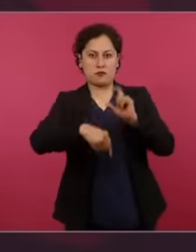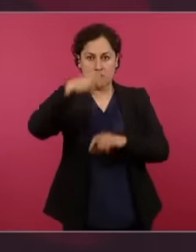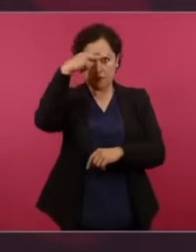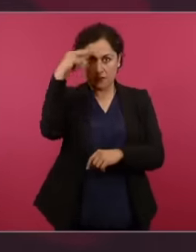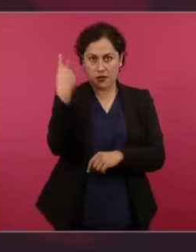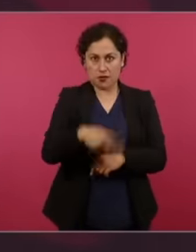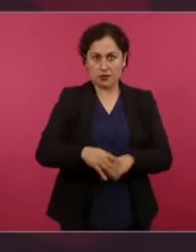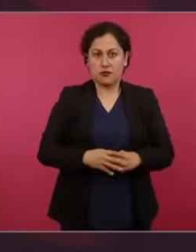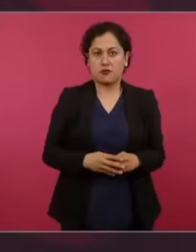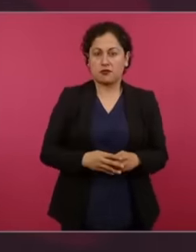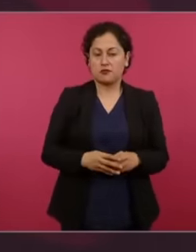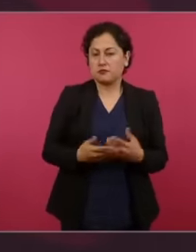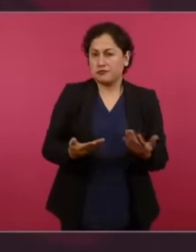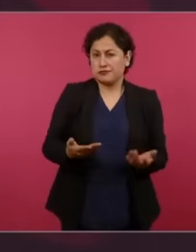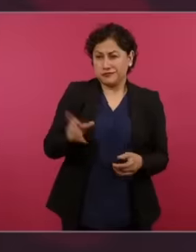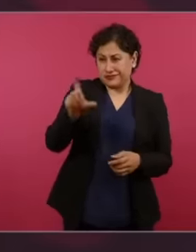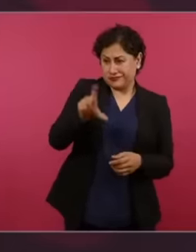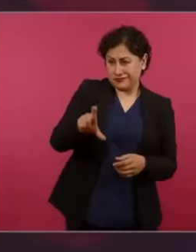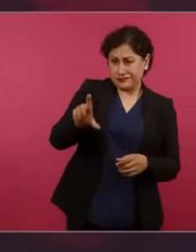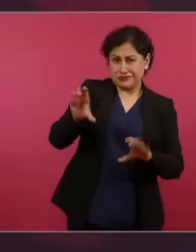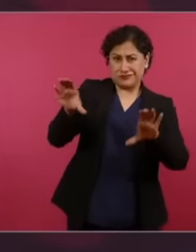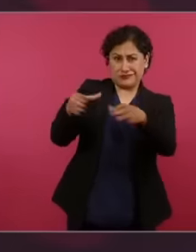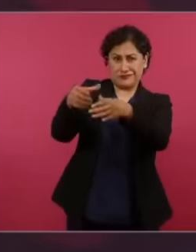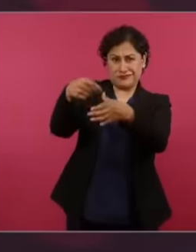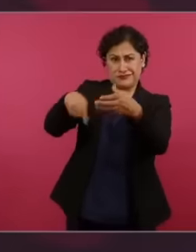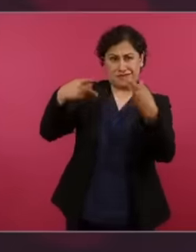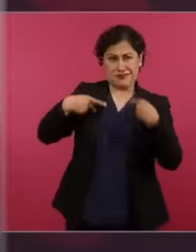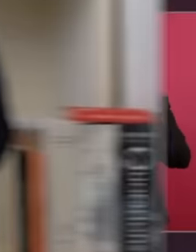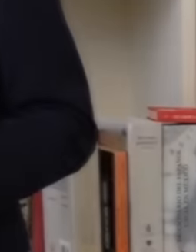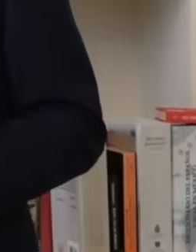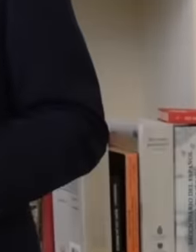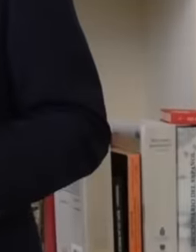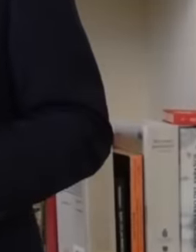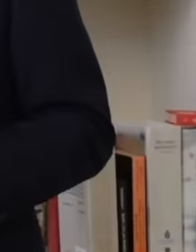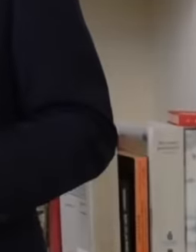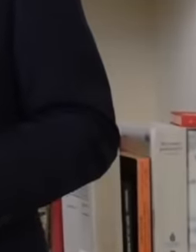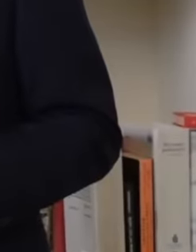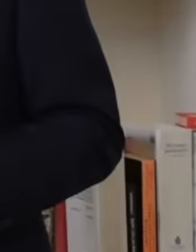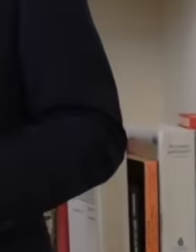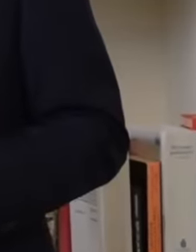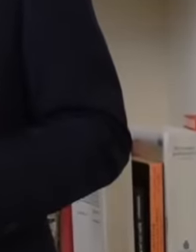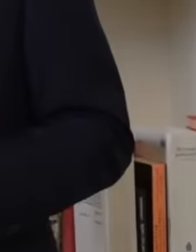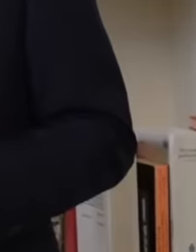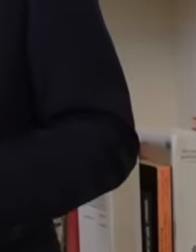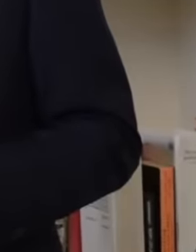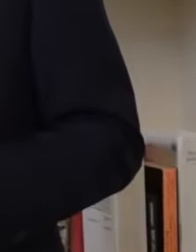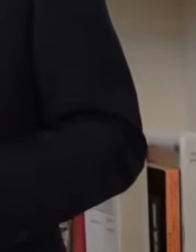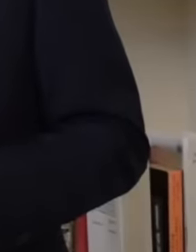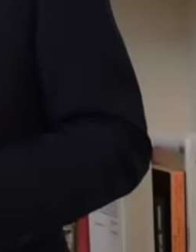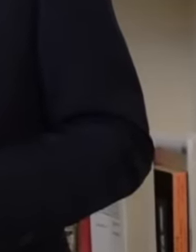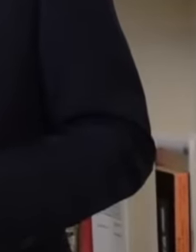this case known again since Mrs. Marí Amparo casar does not want her